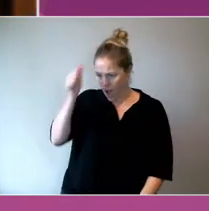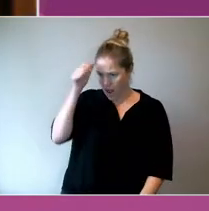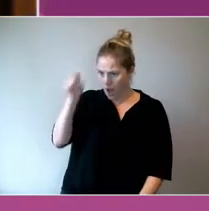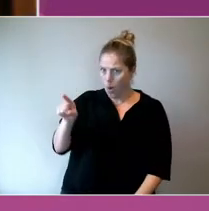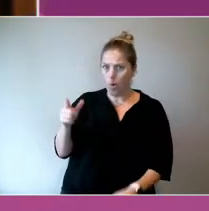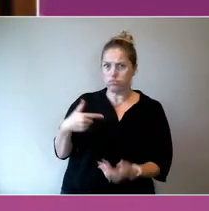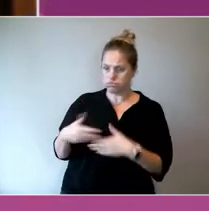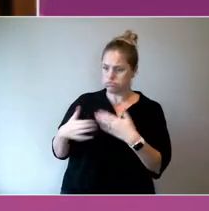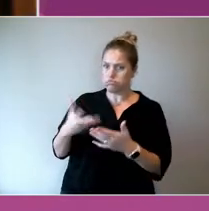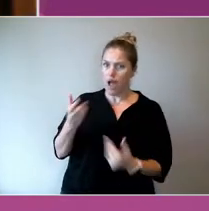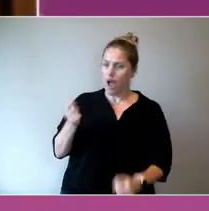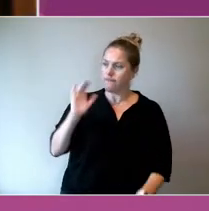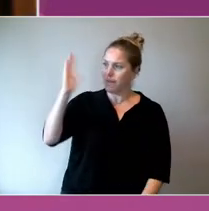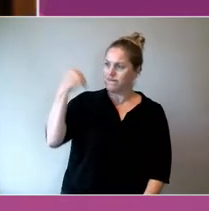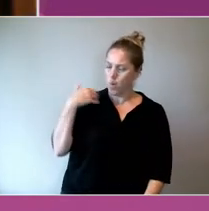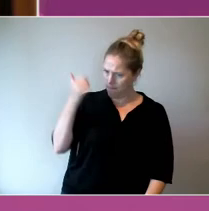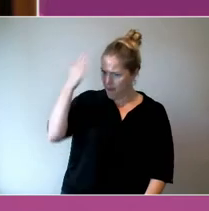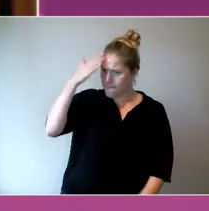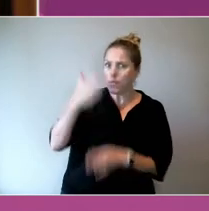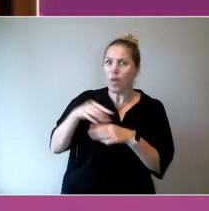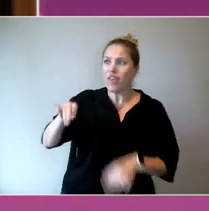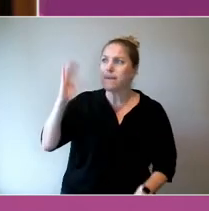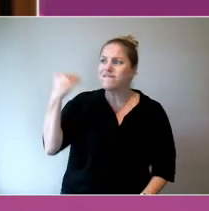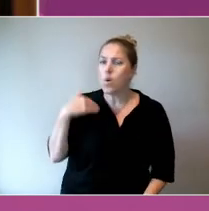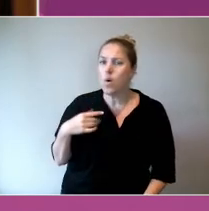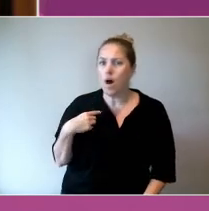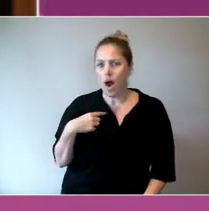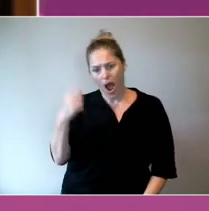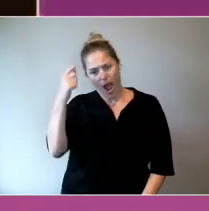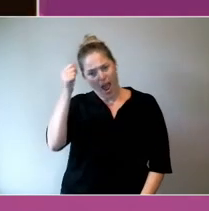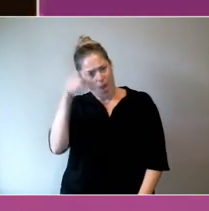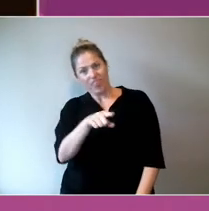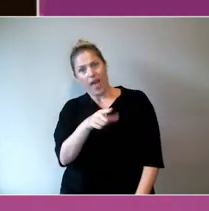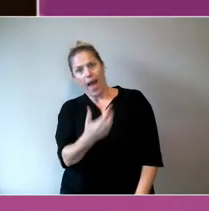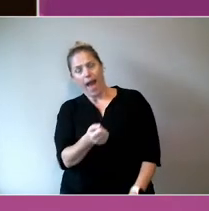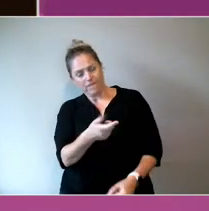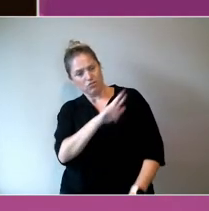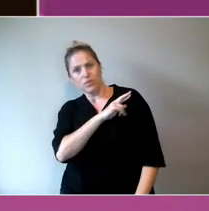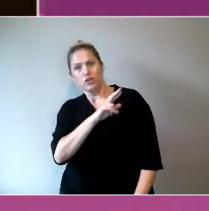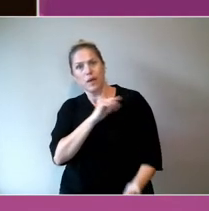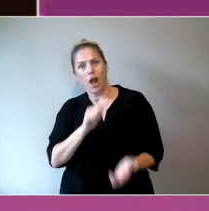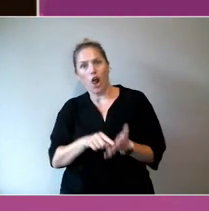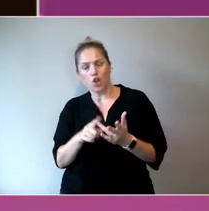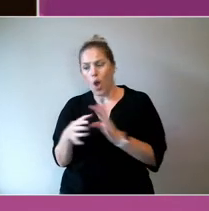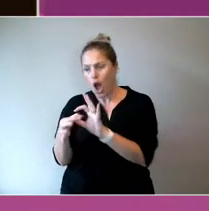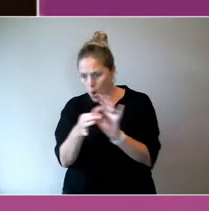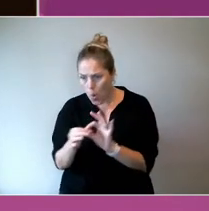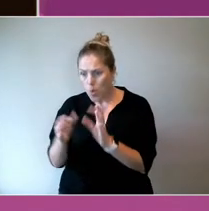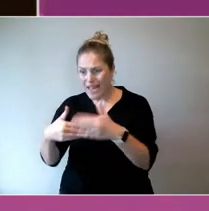I think its job is to coordinate between us different departments. And famously, these are big bureaucracies.